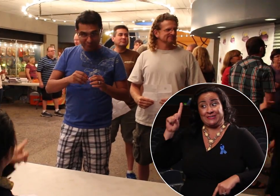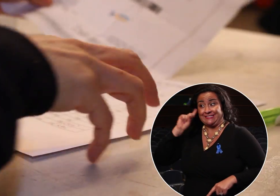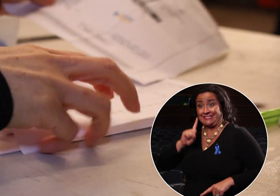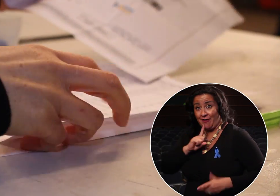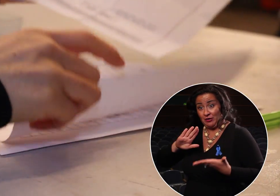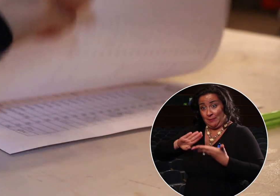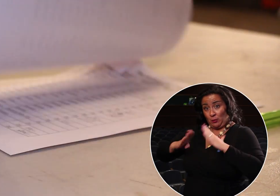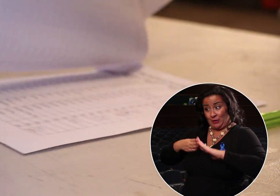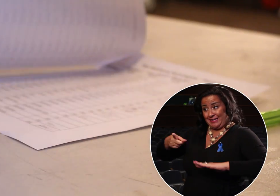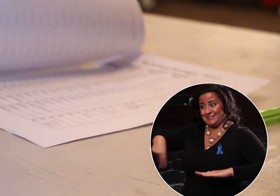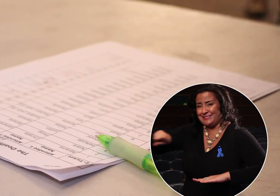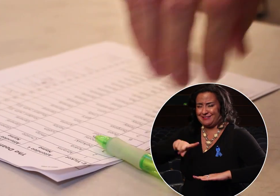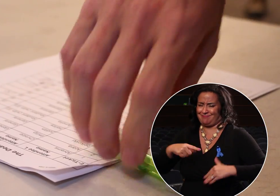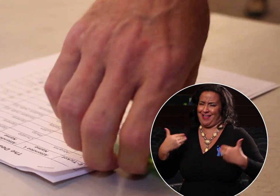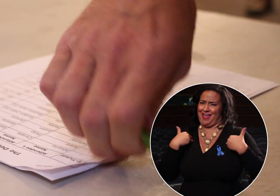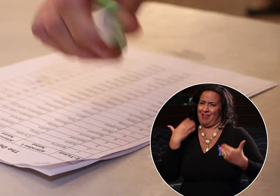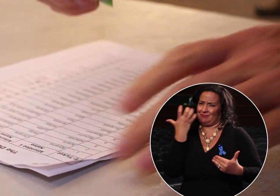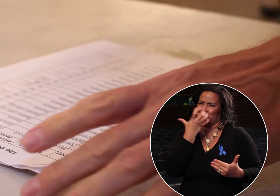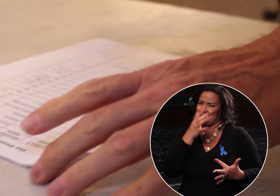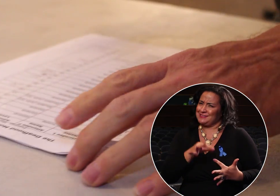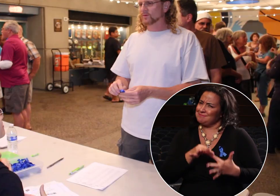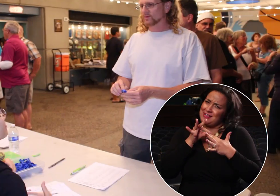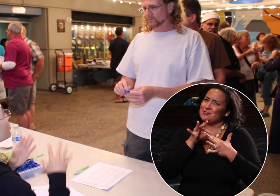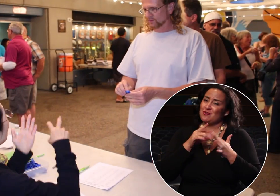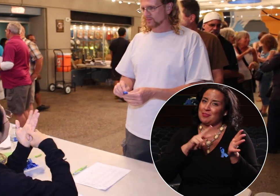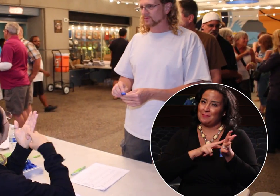it has a special meaning for people in the Deaf community.